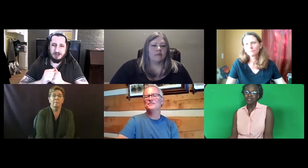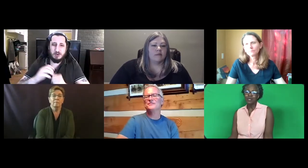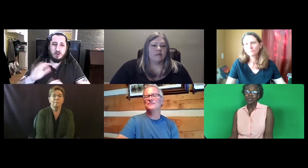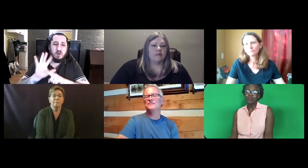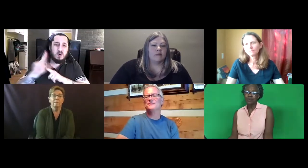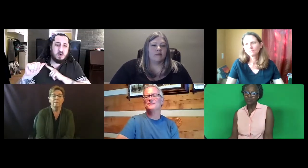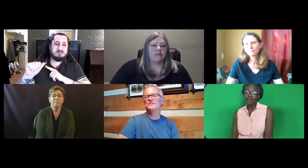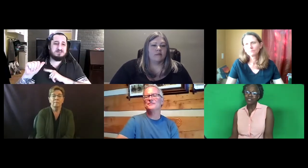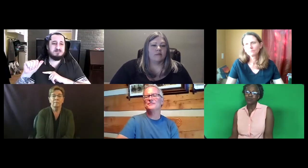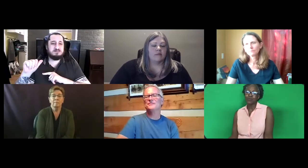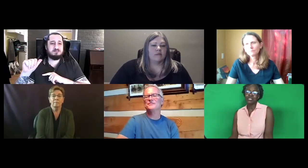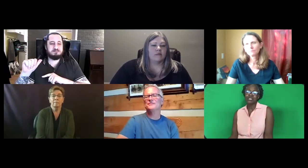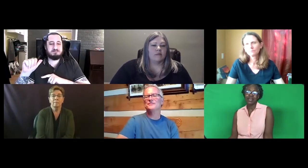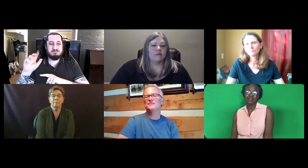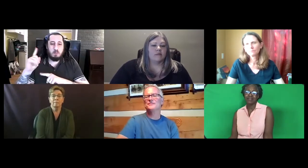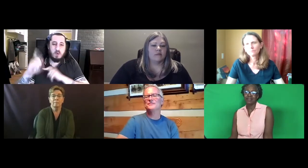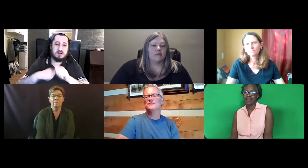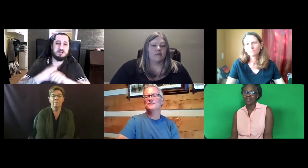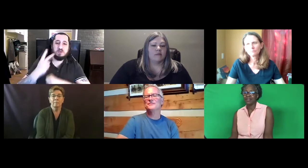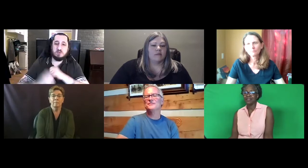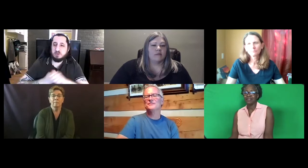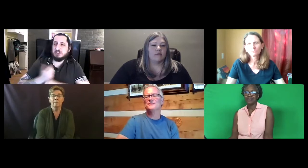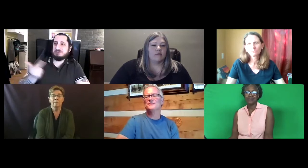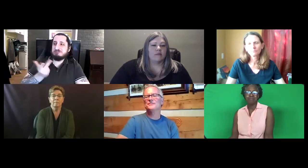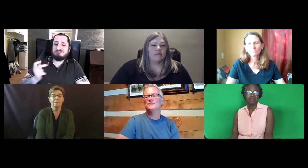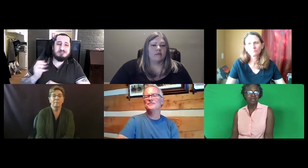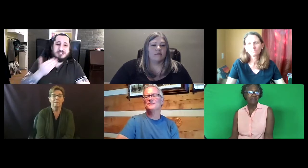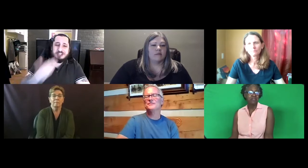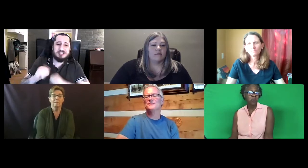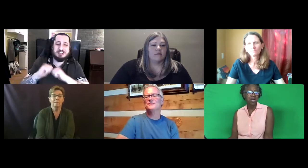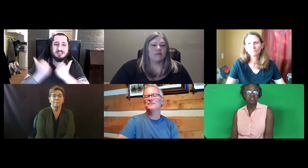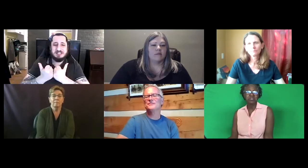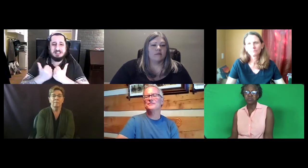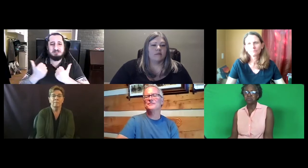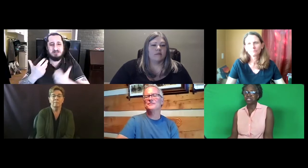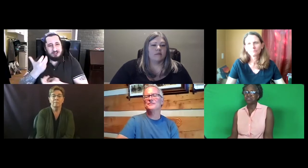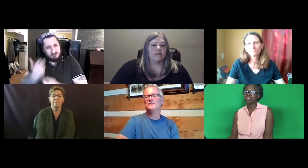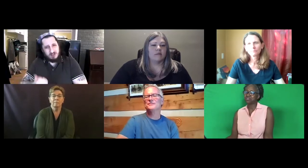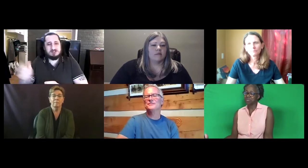So if the three of us are working together, and maybe after one, two, three years we get